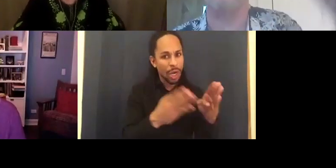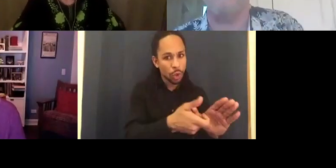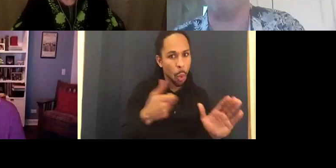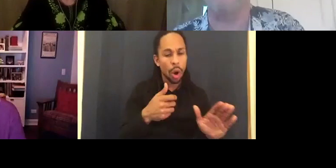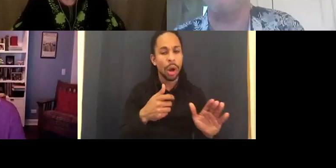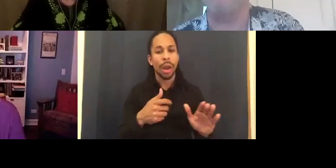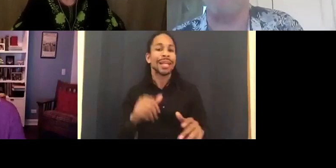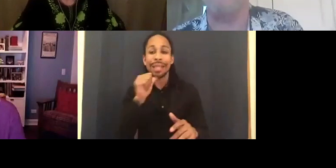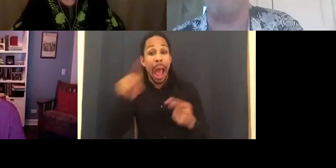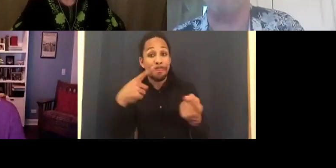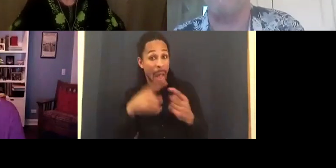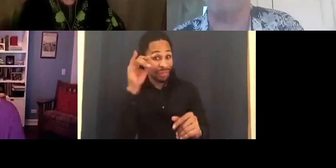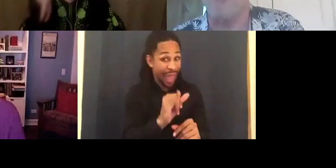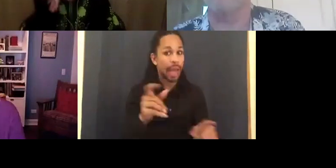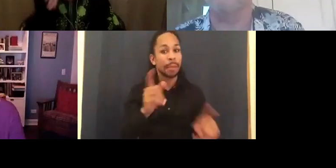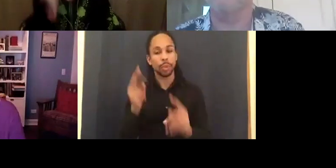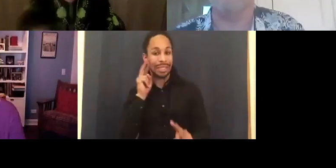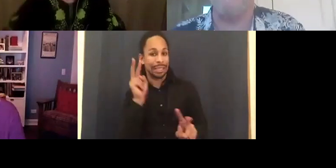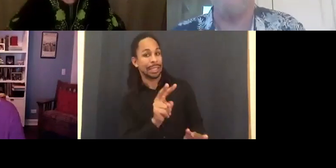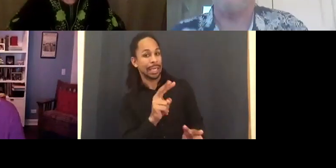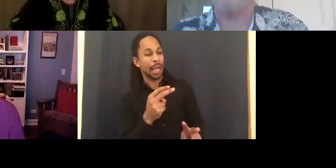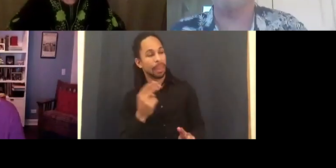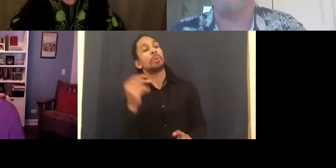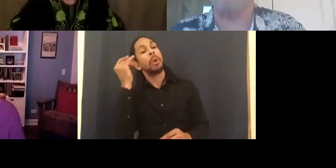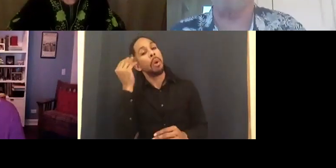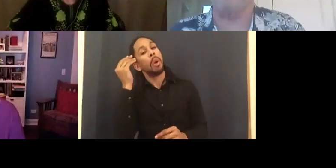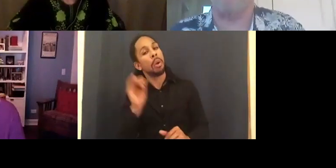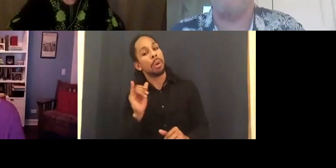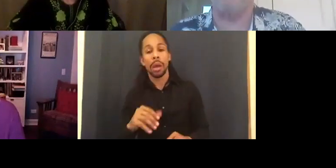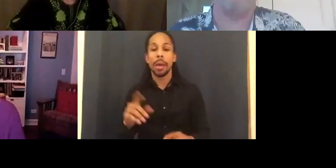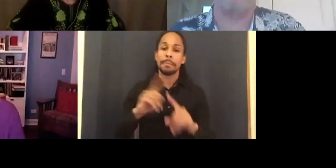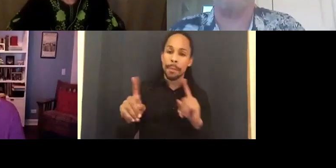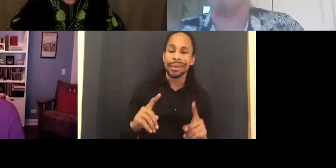labeled as inspiration alibi default -- you get labeled inspirational, or you get the